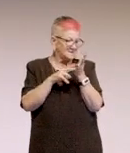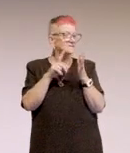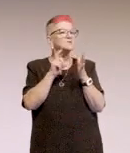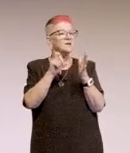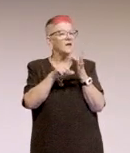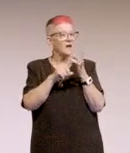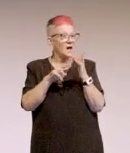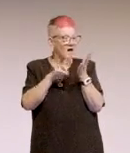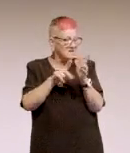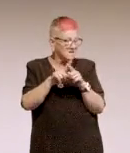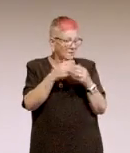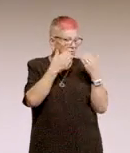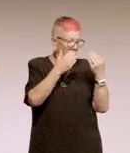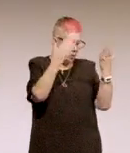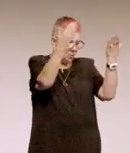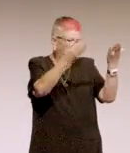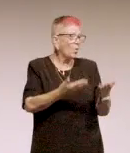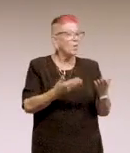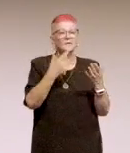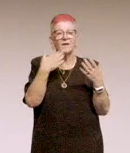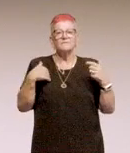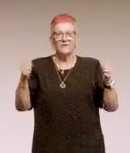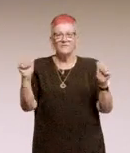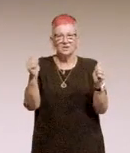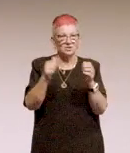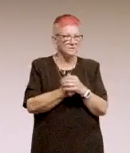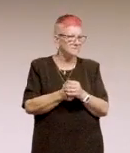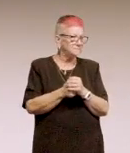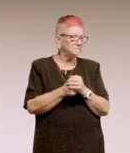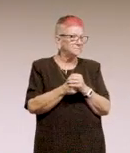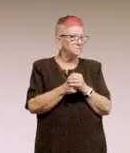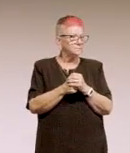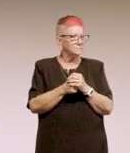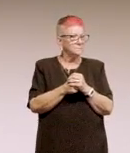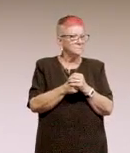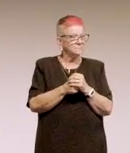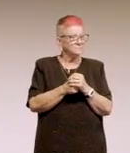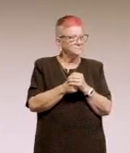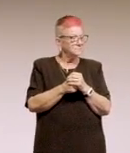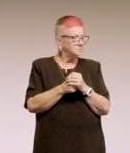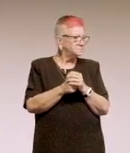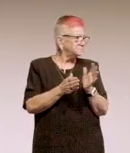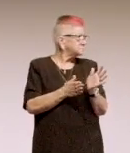So, thank you to them. And I'm done. (AUDIENCE APPLAUDING)